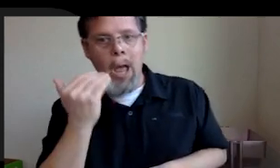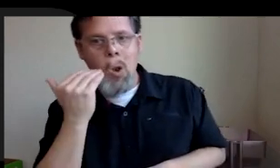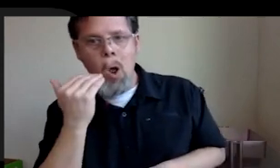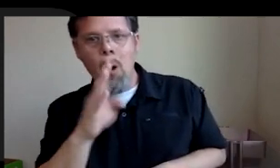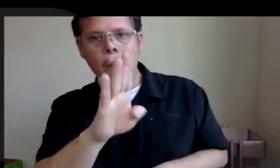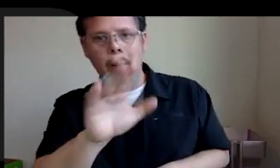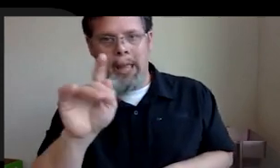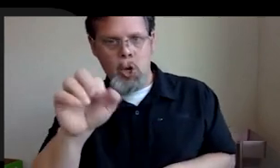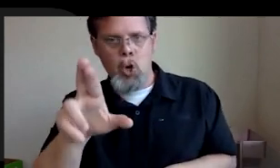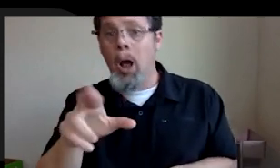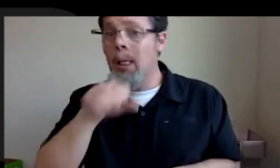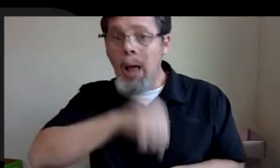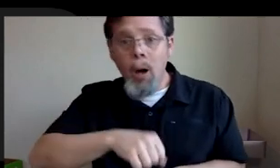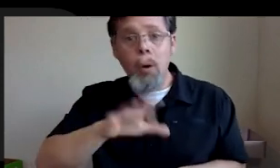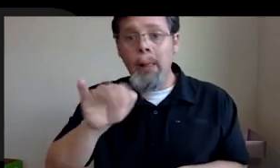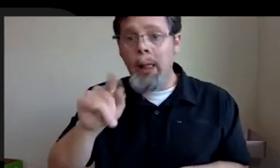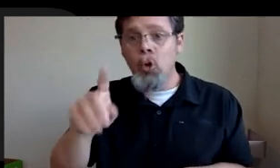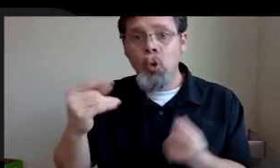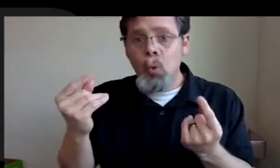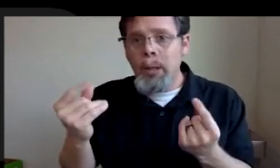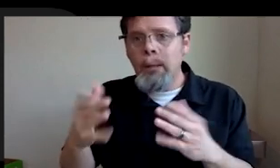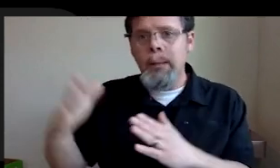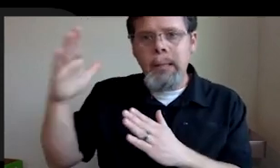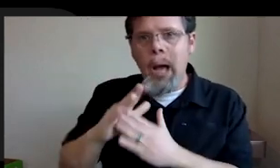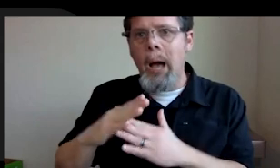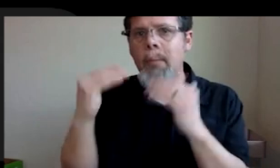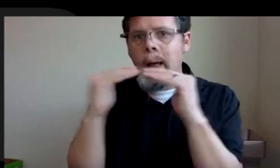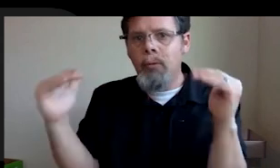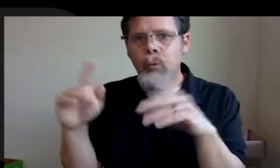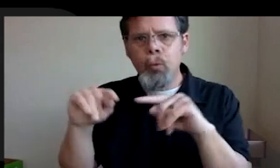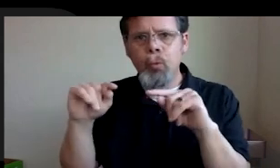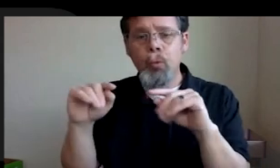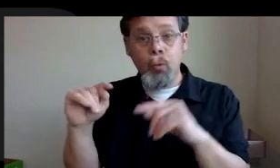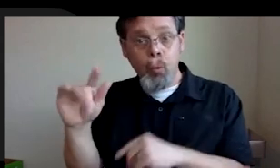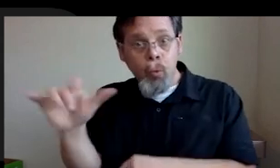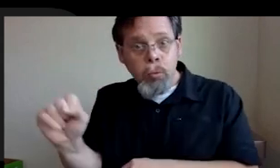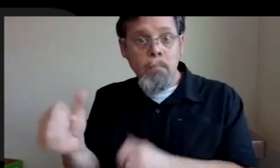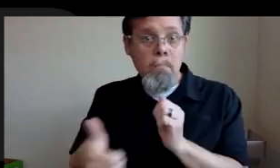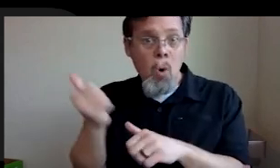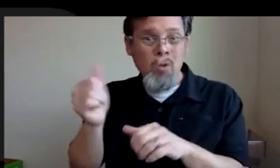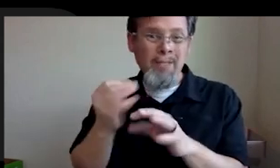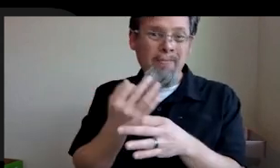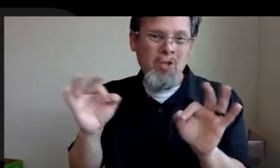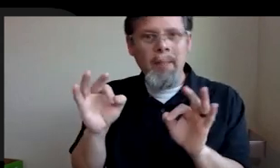is doing, for the most part, being top level tools available for free. Mostly. I think there's like add on stuff that you can buy or like micro